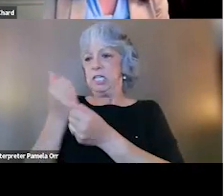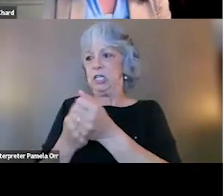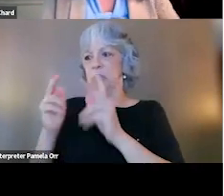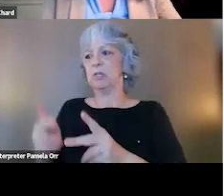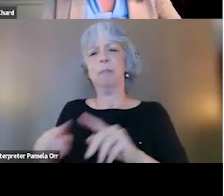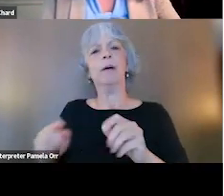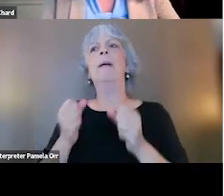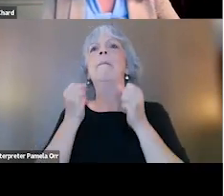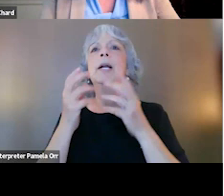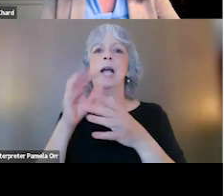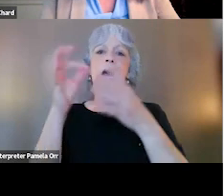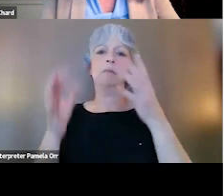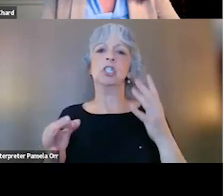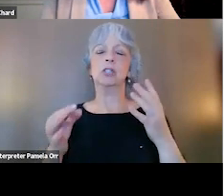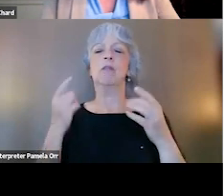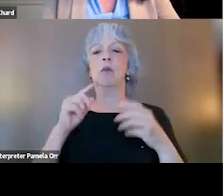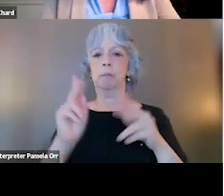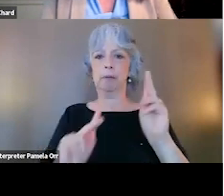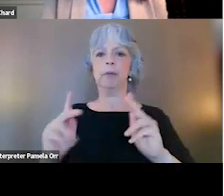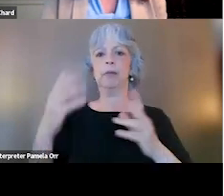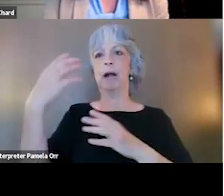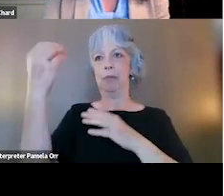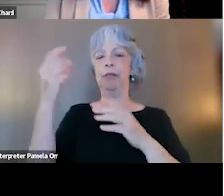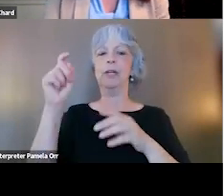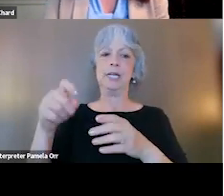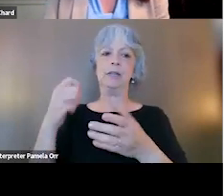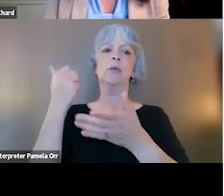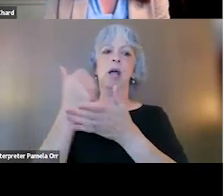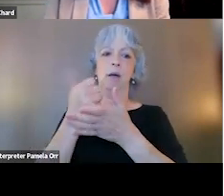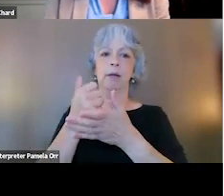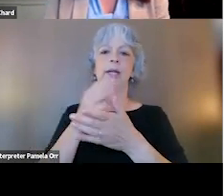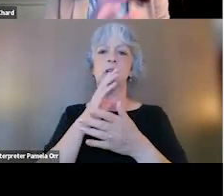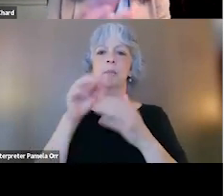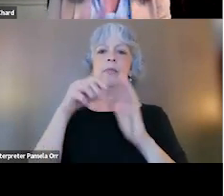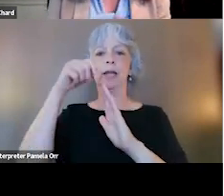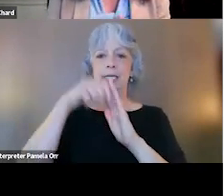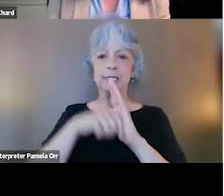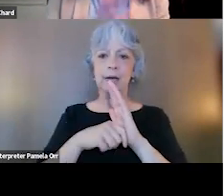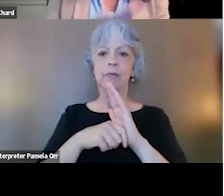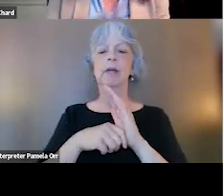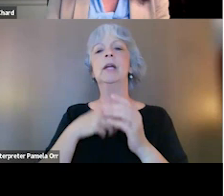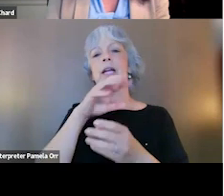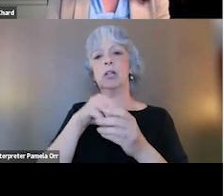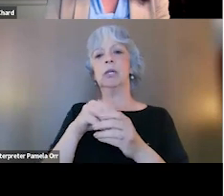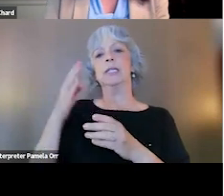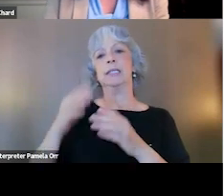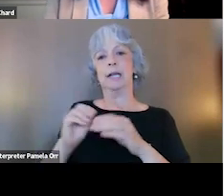to the individuals that are out there and really talking about them in depth, in depth including the side effects and the risks